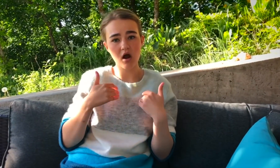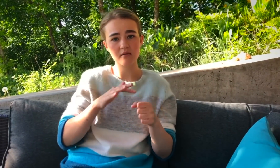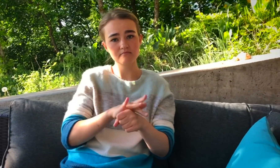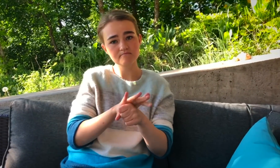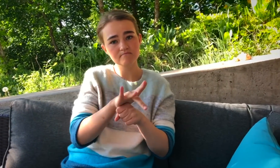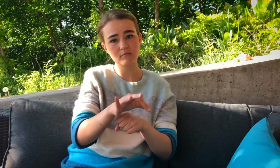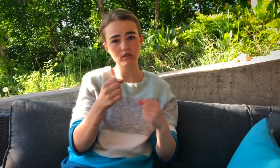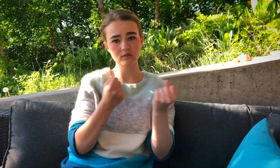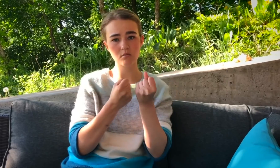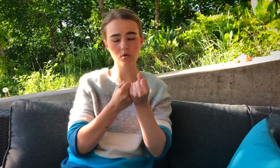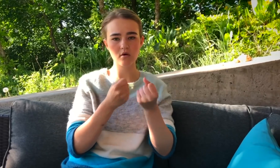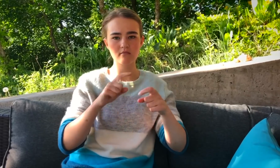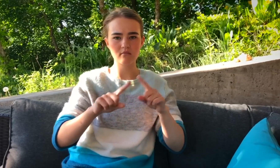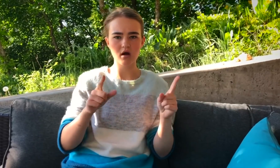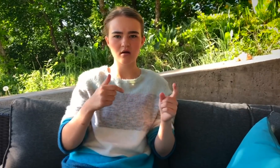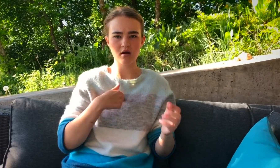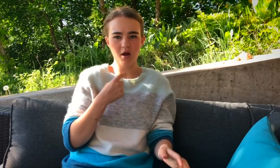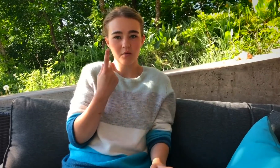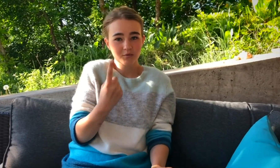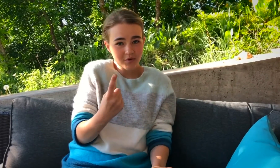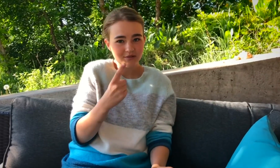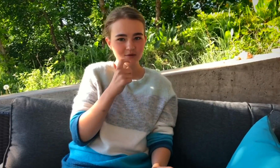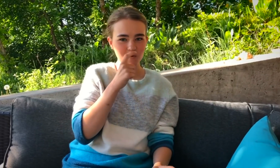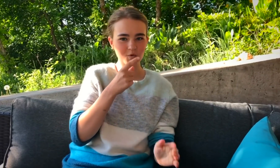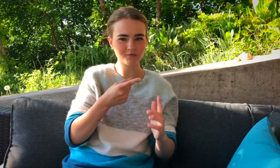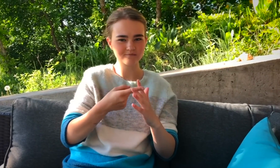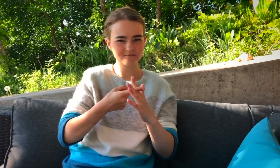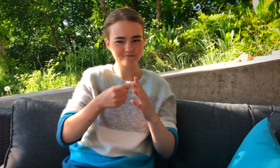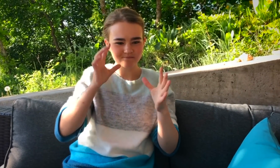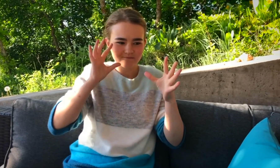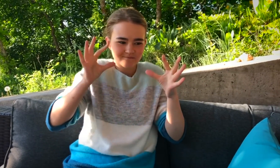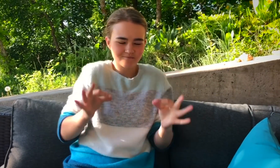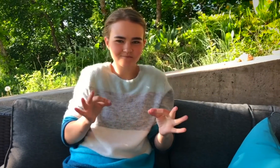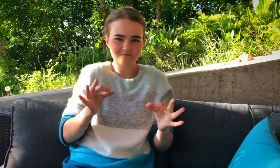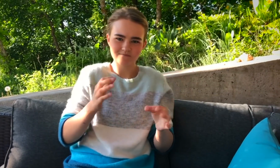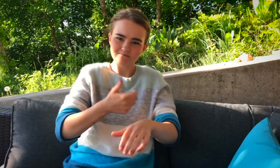I STILL HAD PLENTY OF SUPPORT, BUT I WAS THE ONE THAT DECIDED TO GO FOR IT.